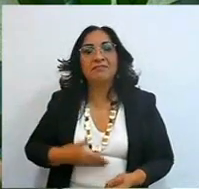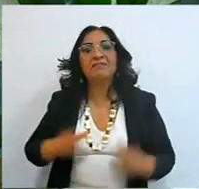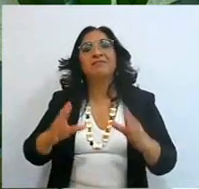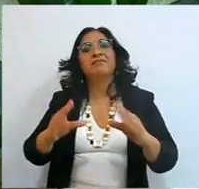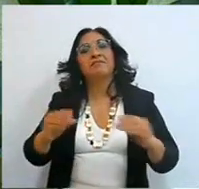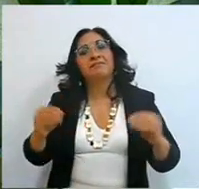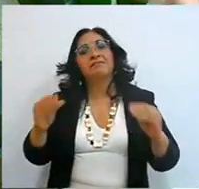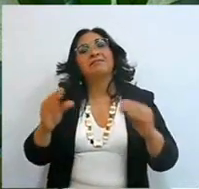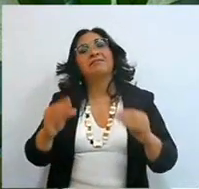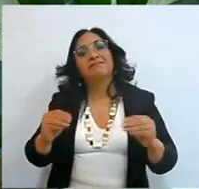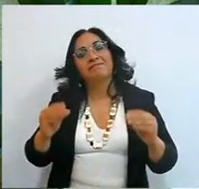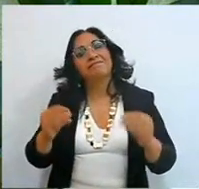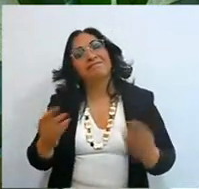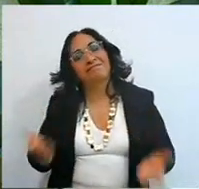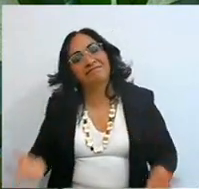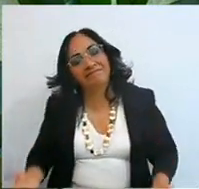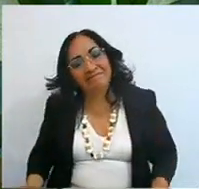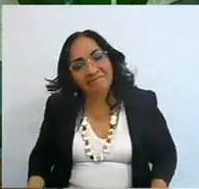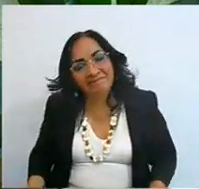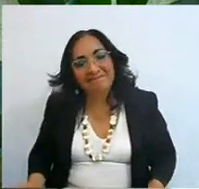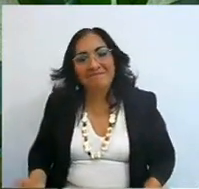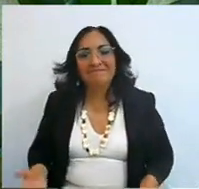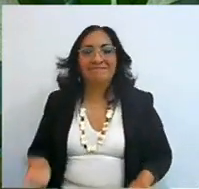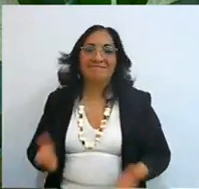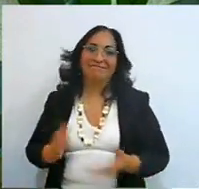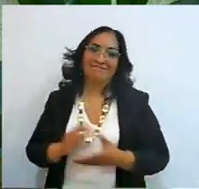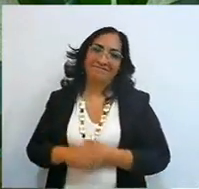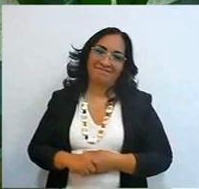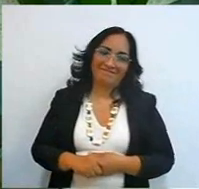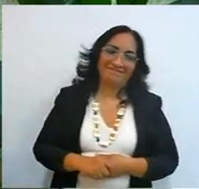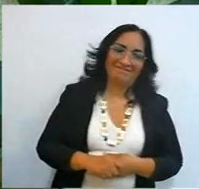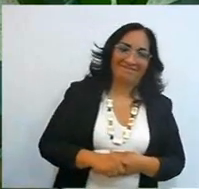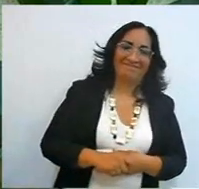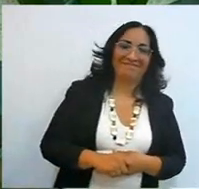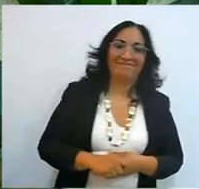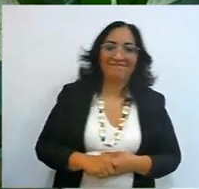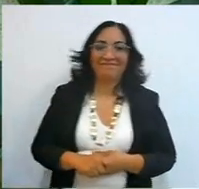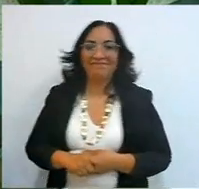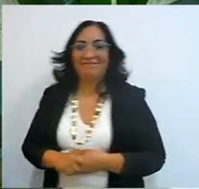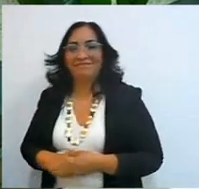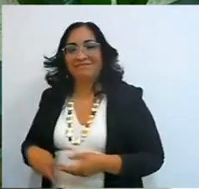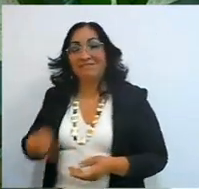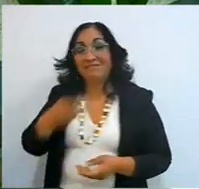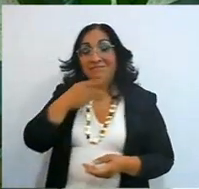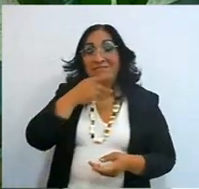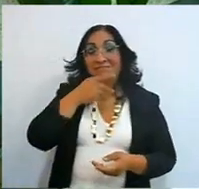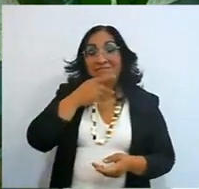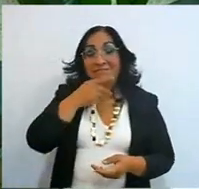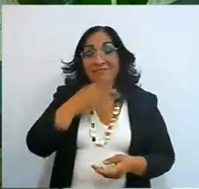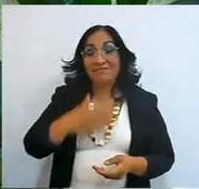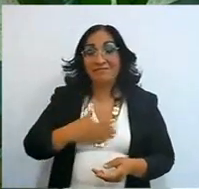oh exactly, another no no no, that is, no no no, the father of my children has had two heart attacks,